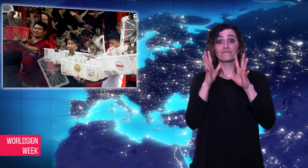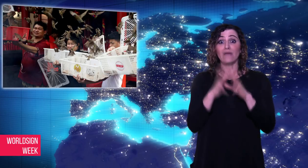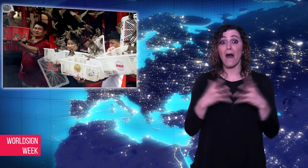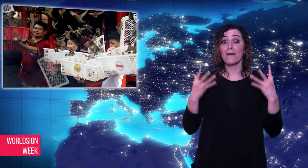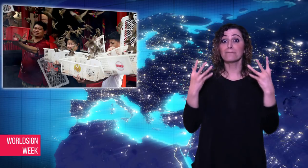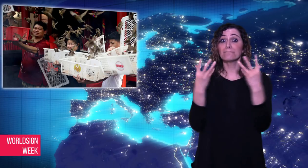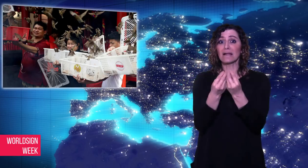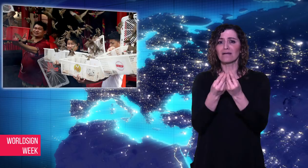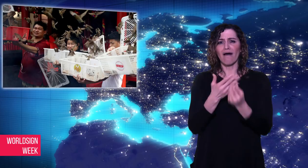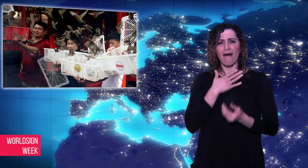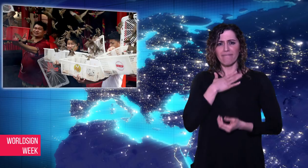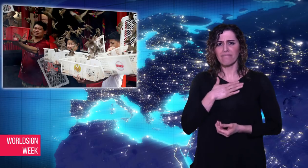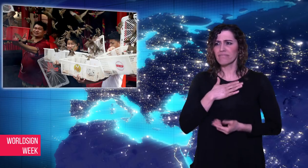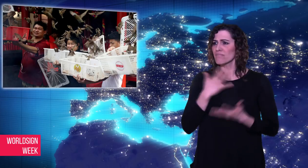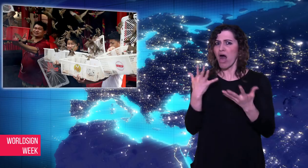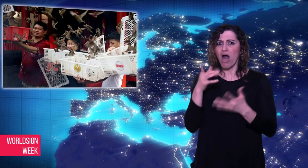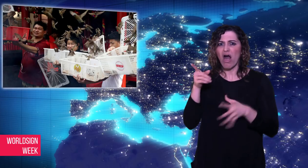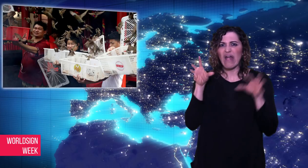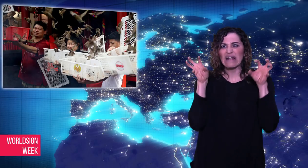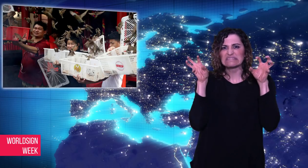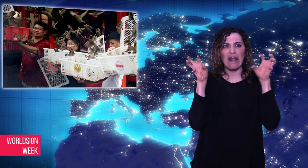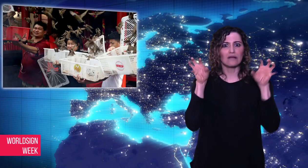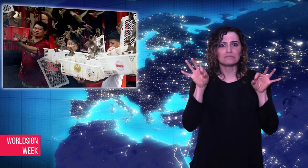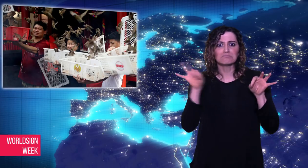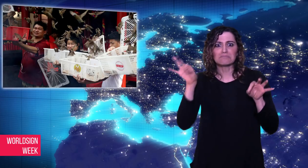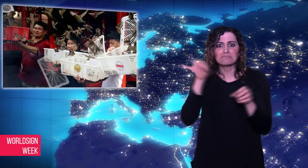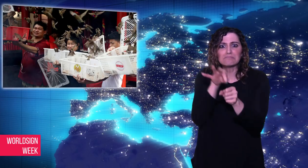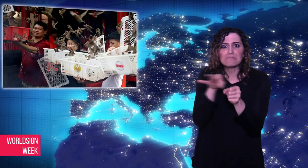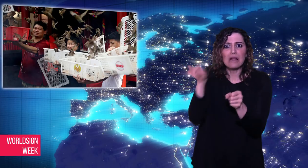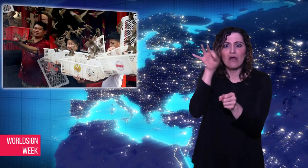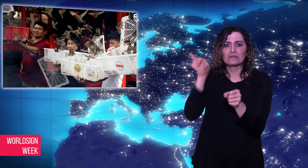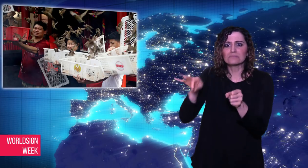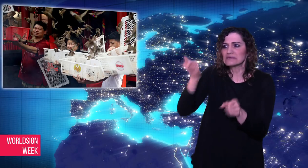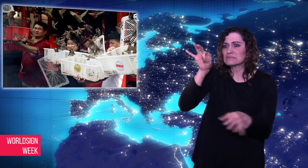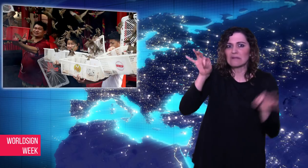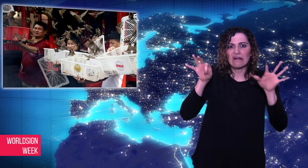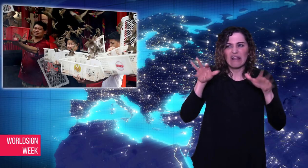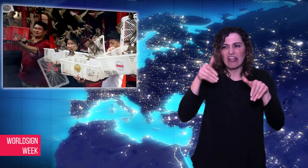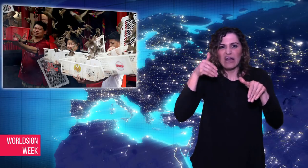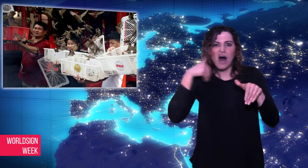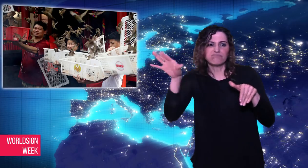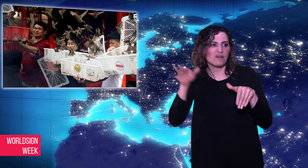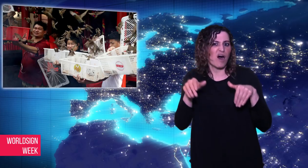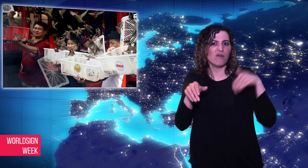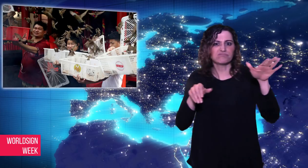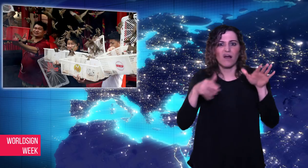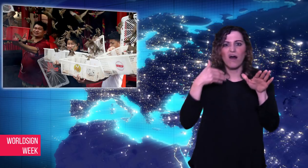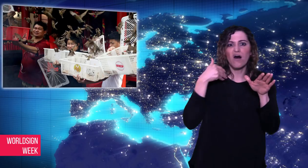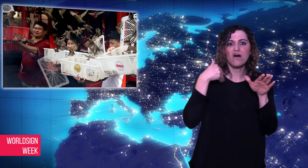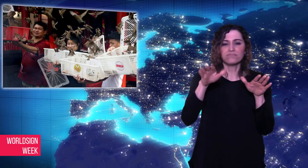to keep the evil spirits out